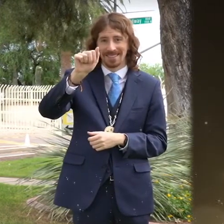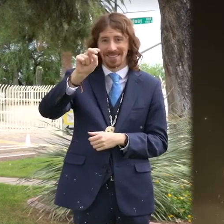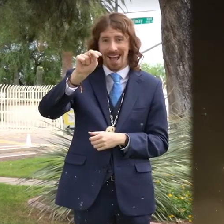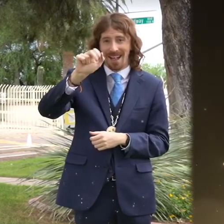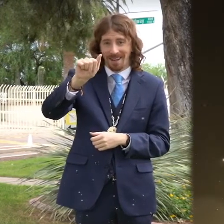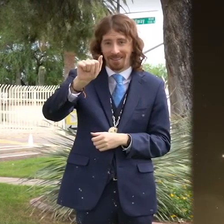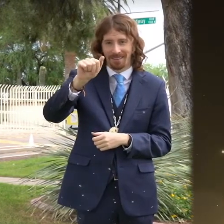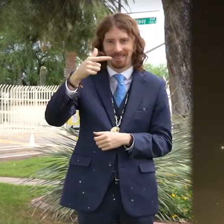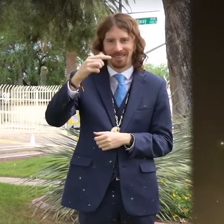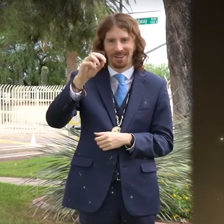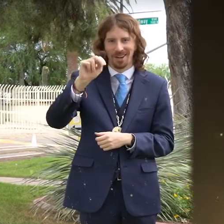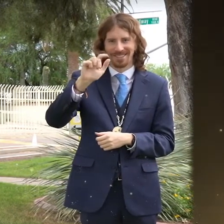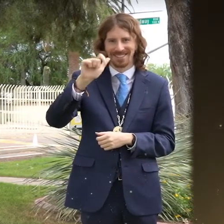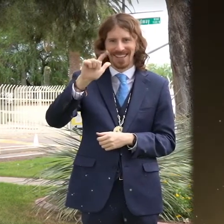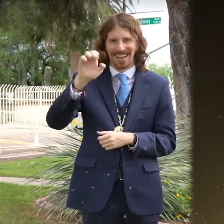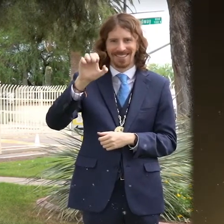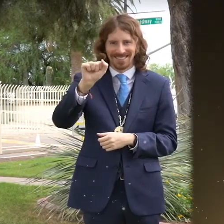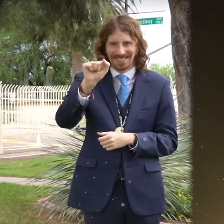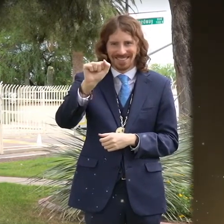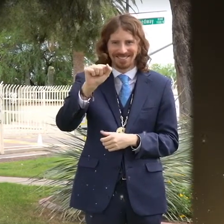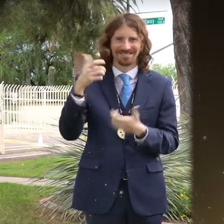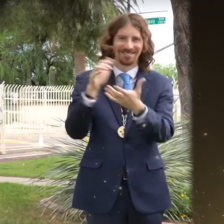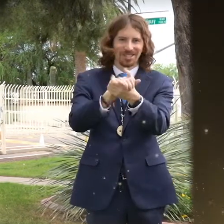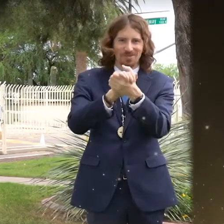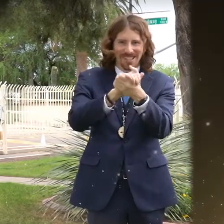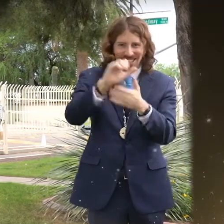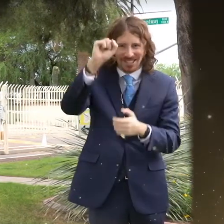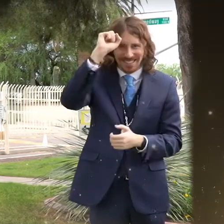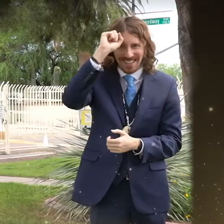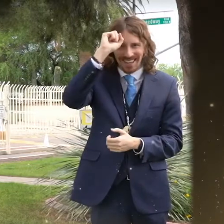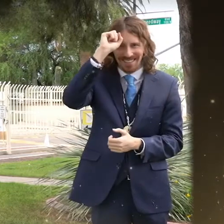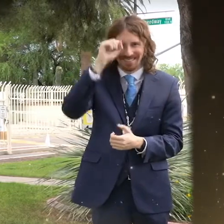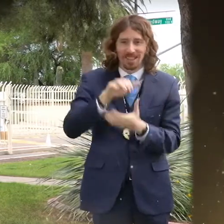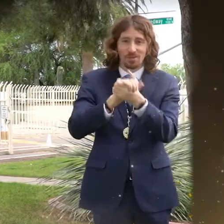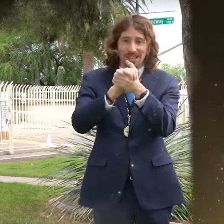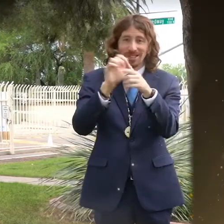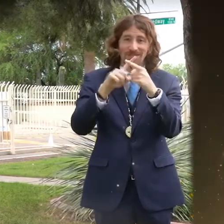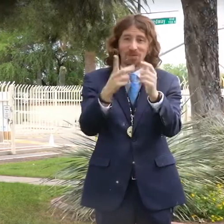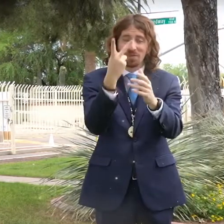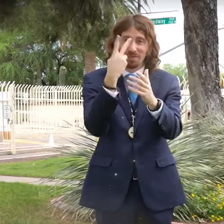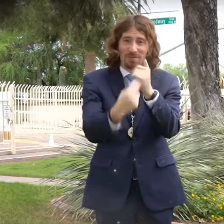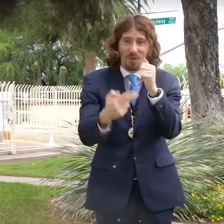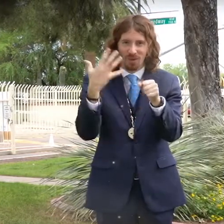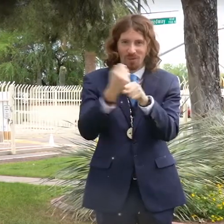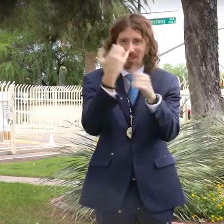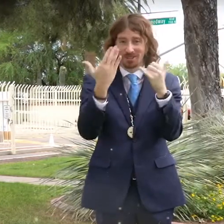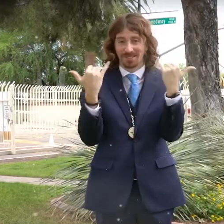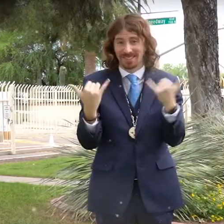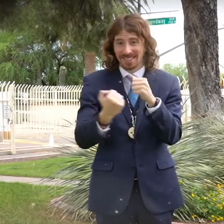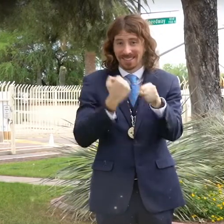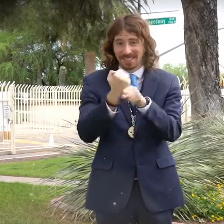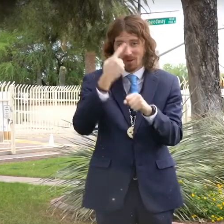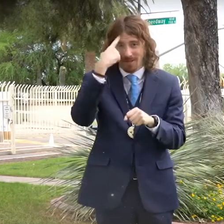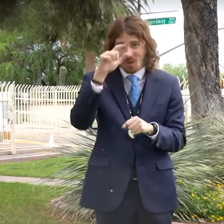CONGRATULATIONS SANTANA CONGRATULATIONS TO BOTH RECIPIENTS FOR THIS YEAR FOR ARIZONA SCHOOL FOR THE DEAF